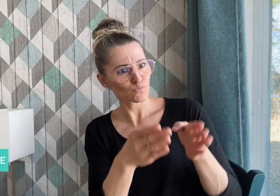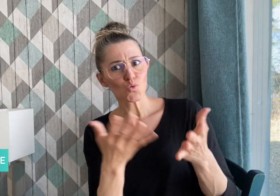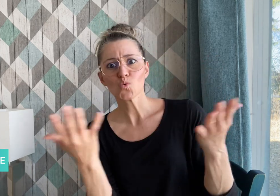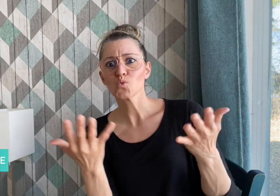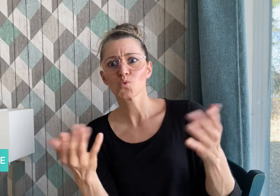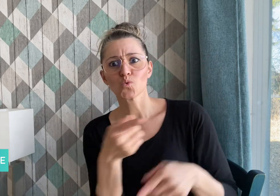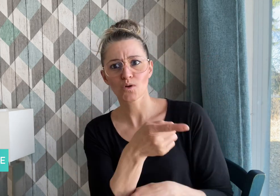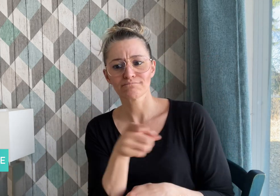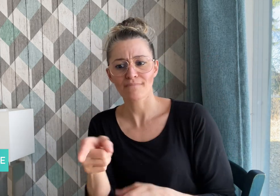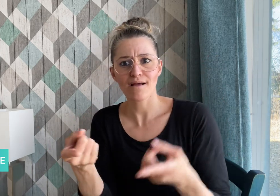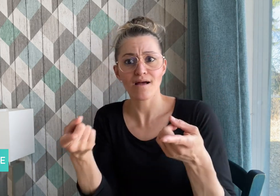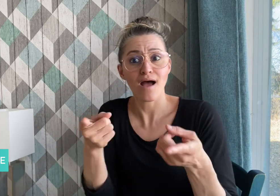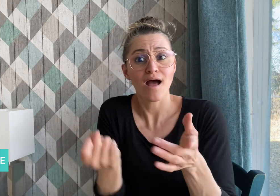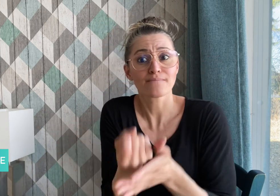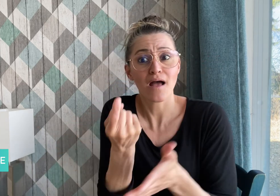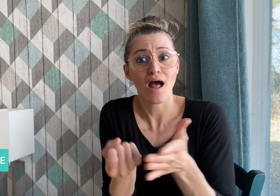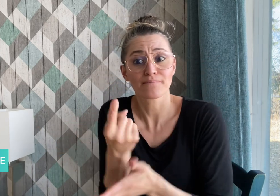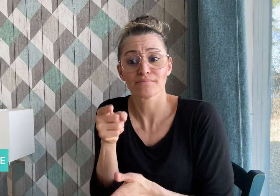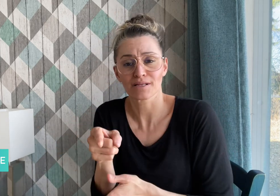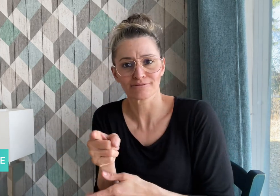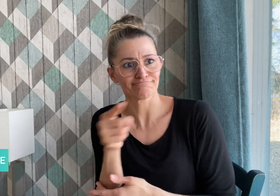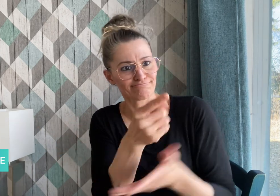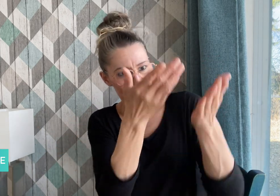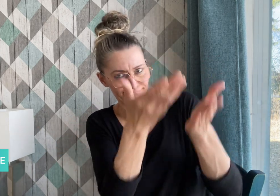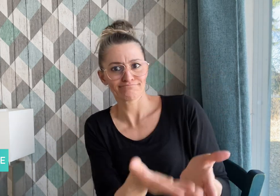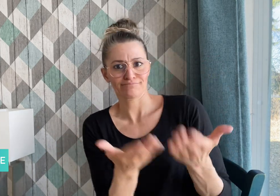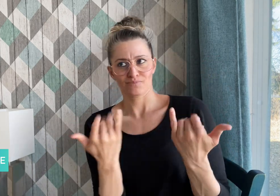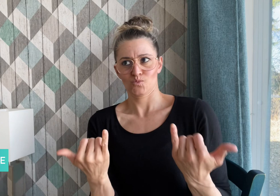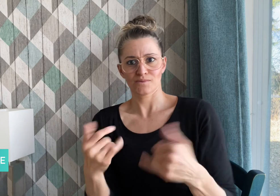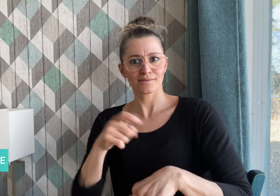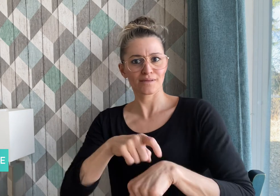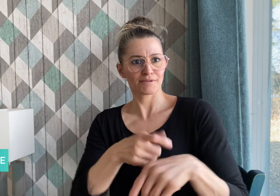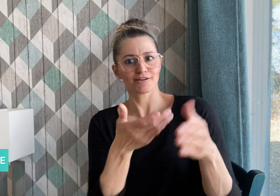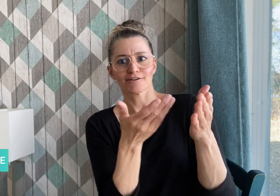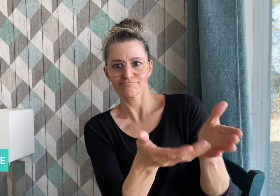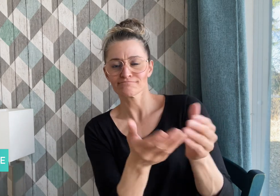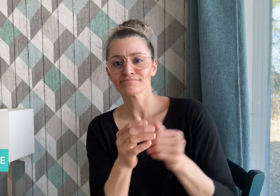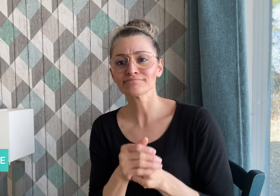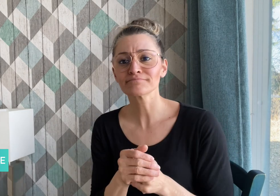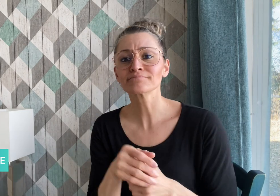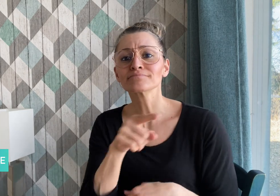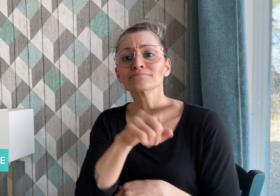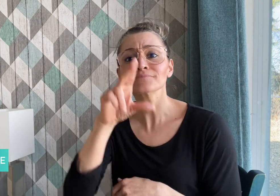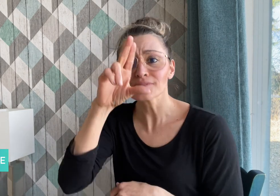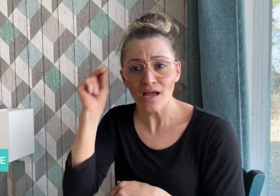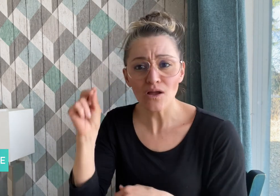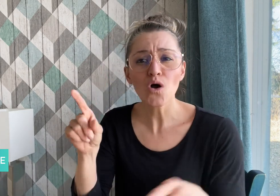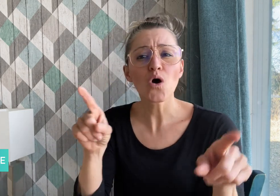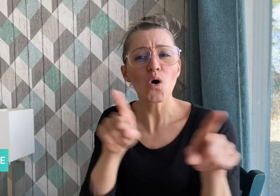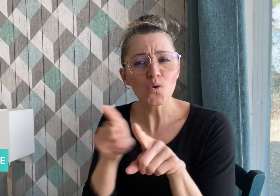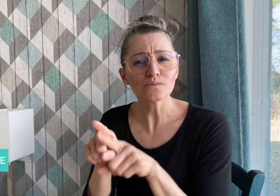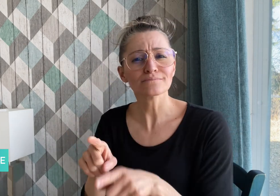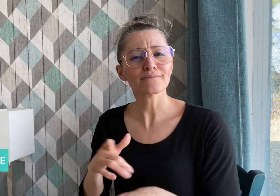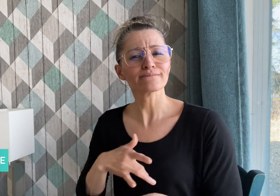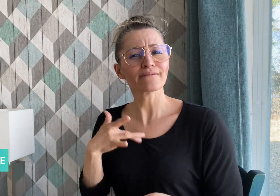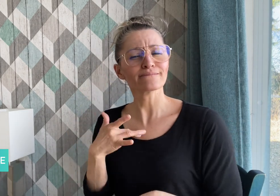him who he is today. Nyle also felt audiences think